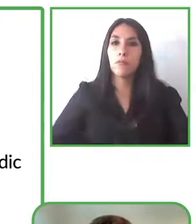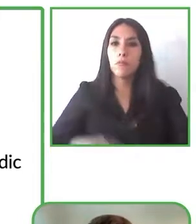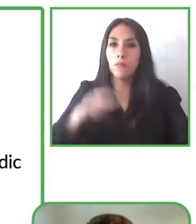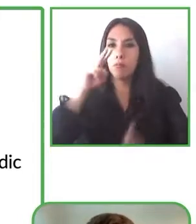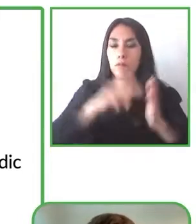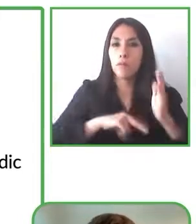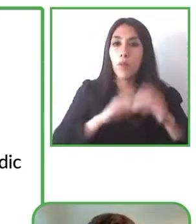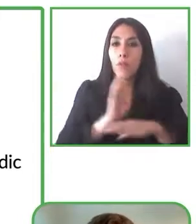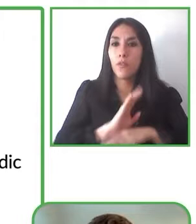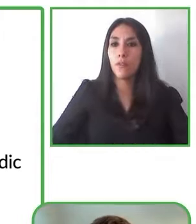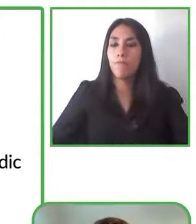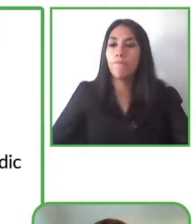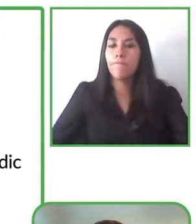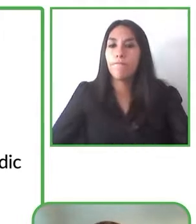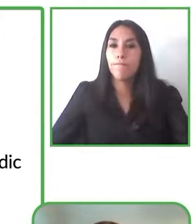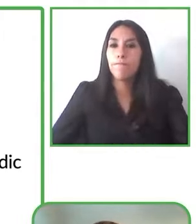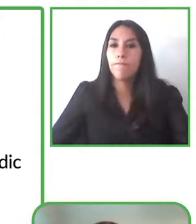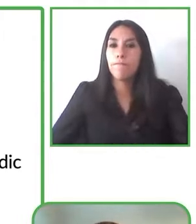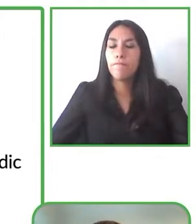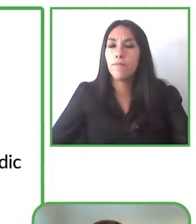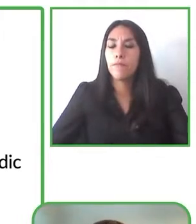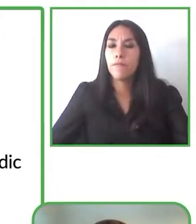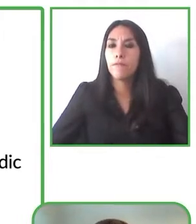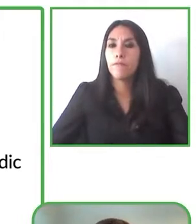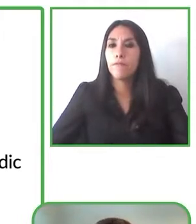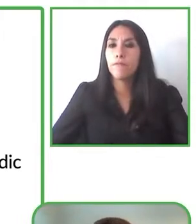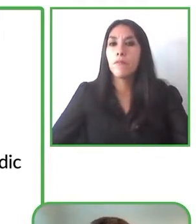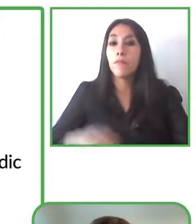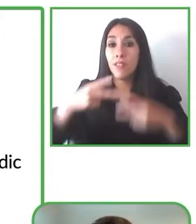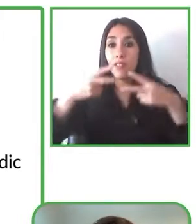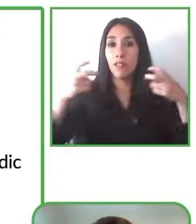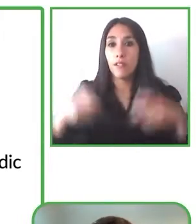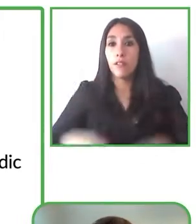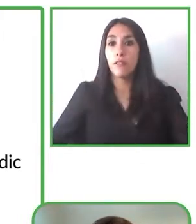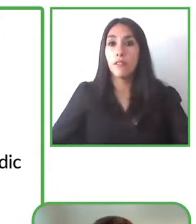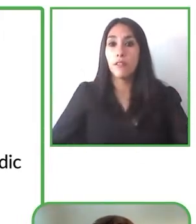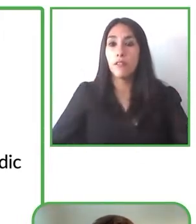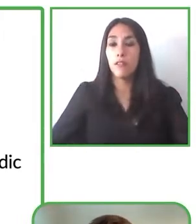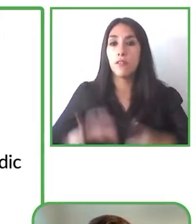than 30 languages so whenever we receive some subtitles in a language that we